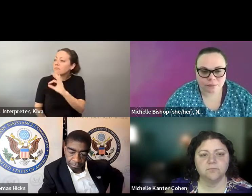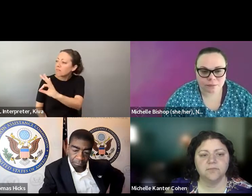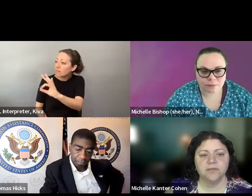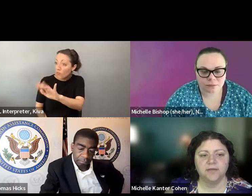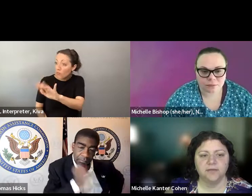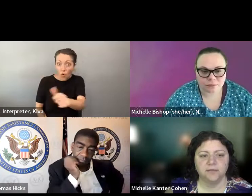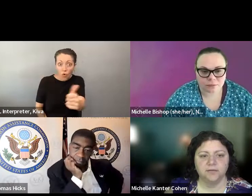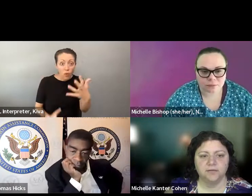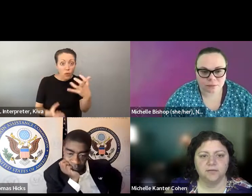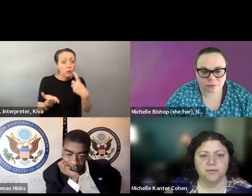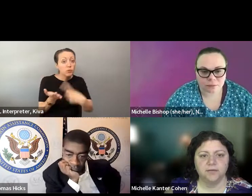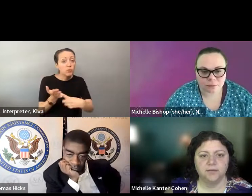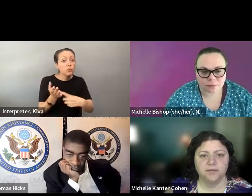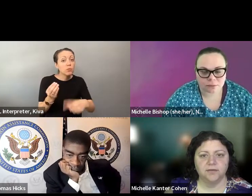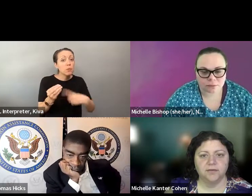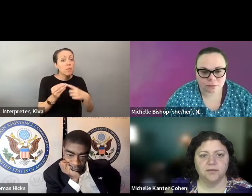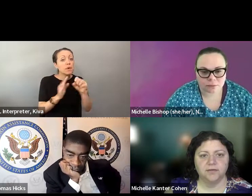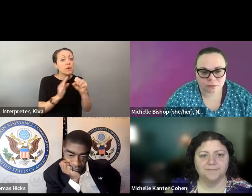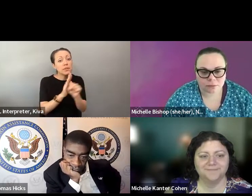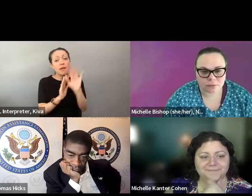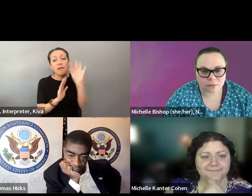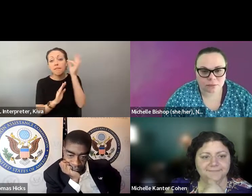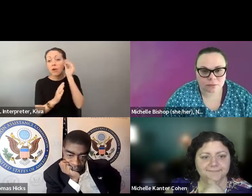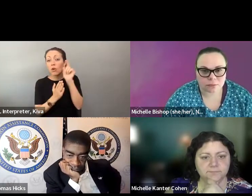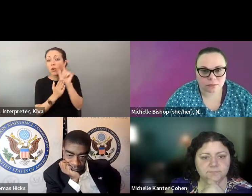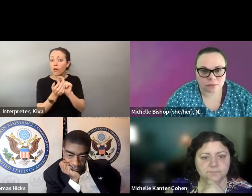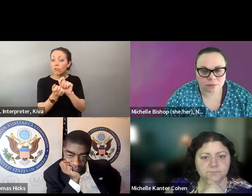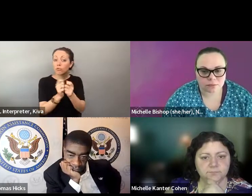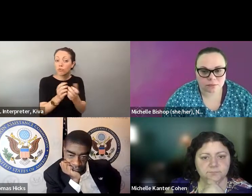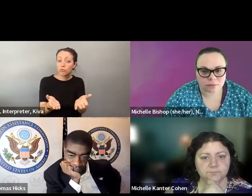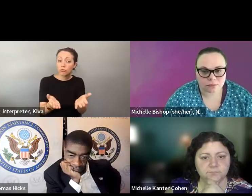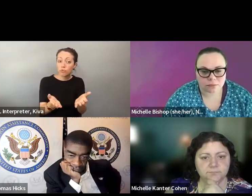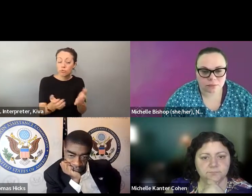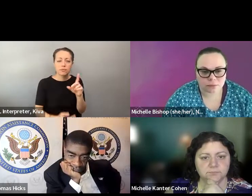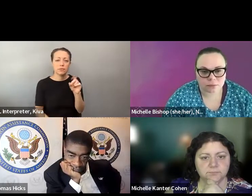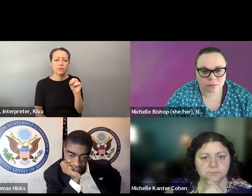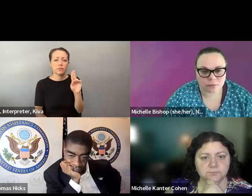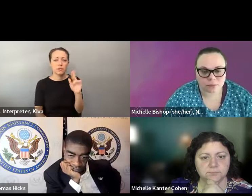» Caitlyn: Thank you so much. Is there anyone else online who wants to add in any suggestions for changes in